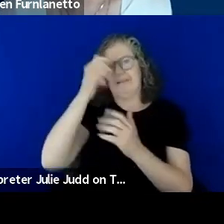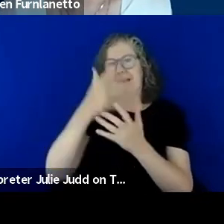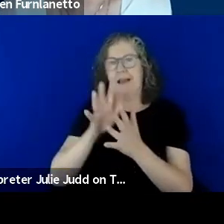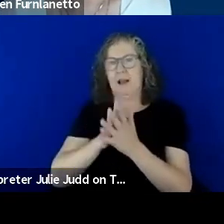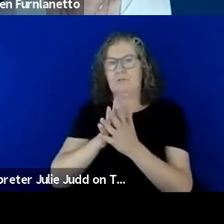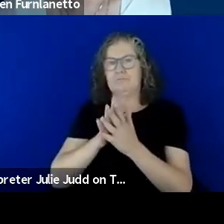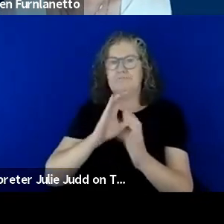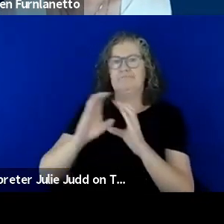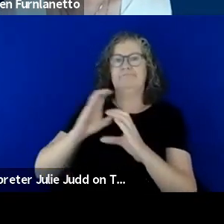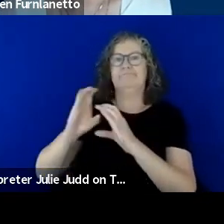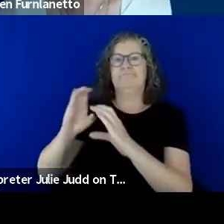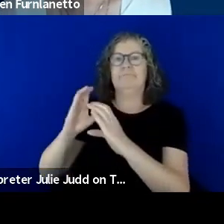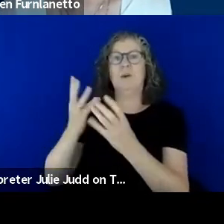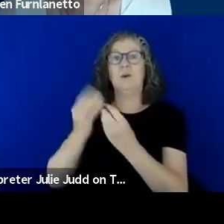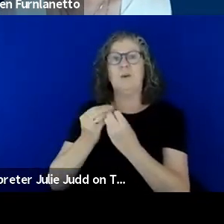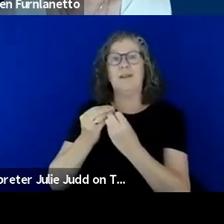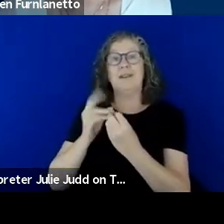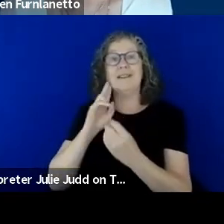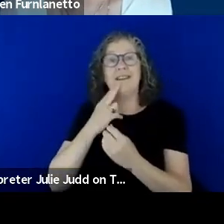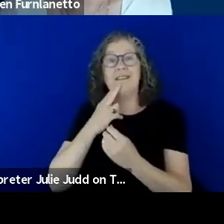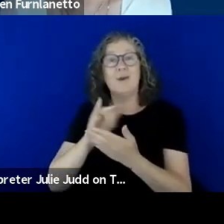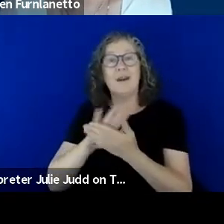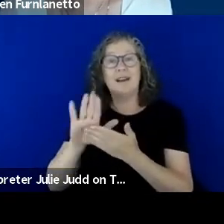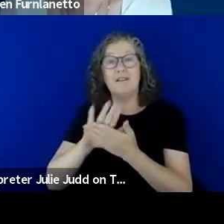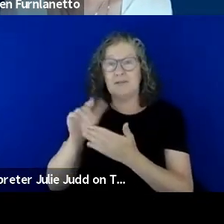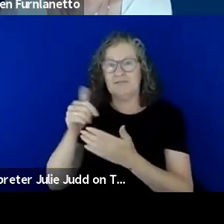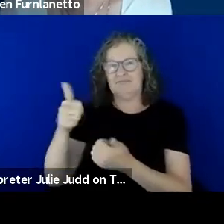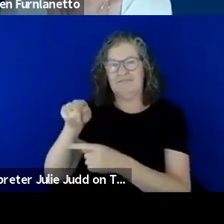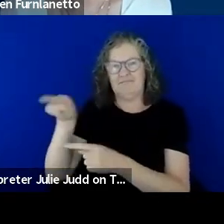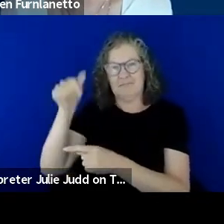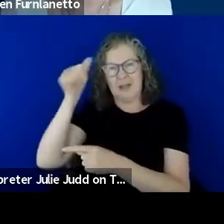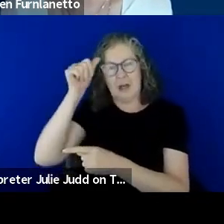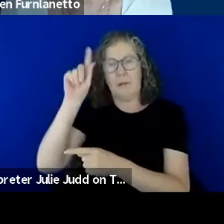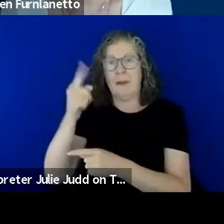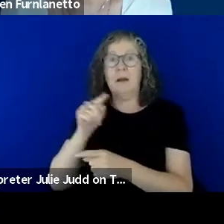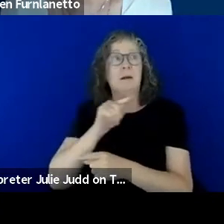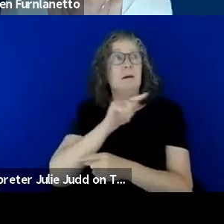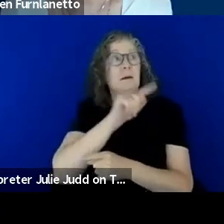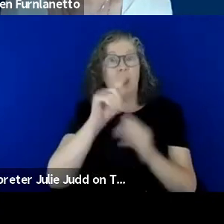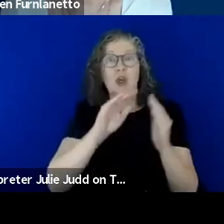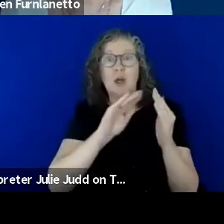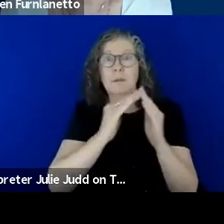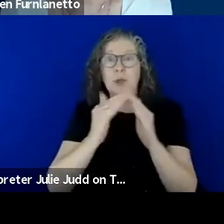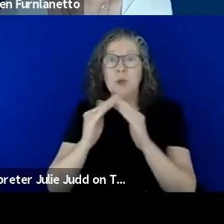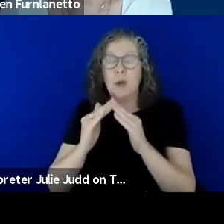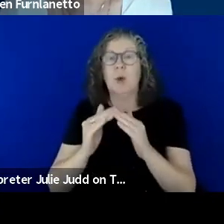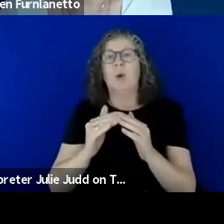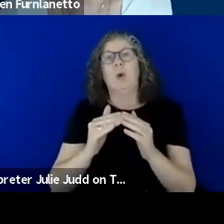second nature to them but out in the community I did find it significantly more challenging